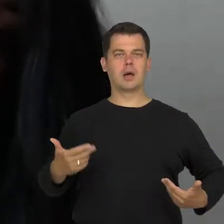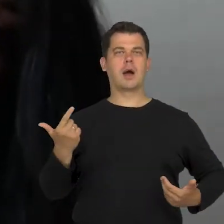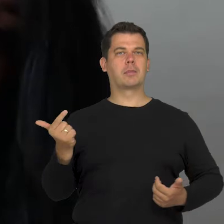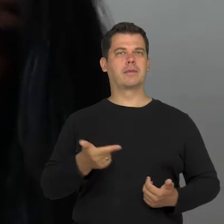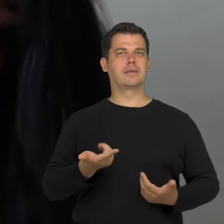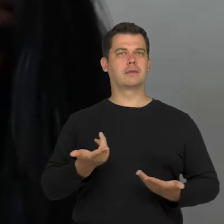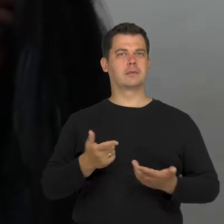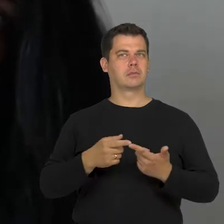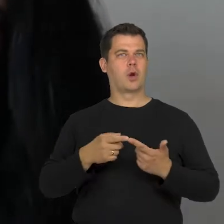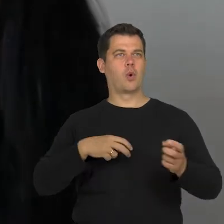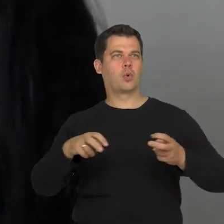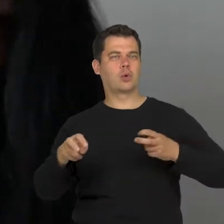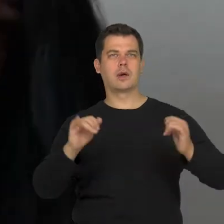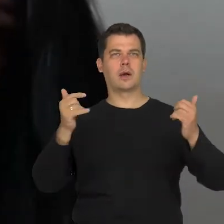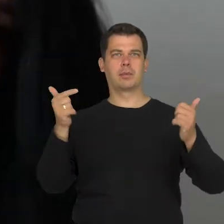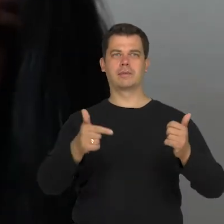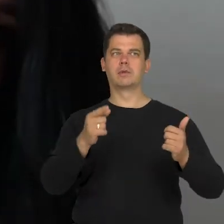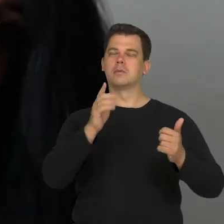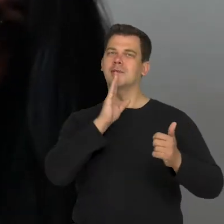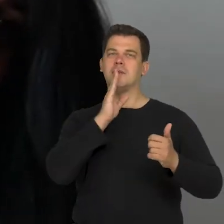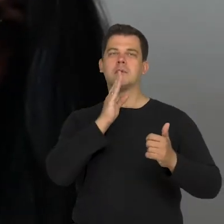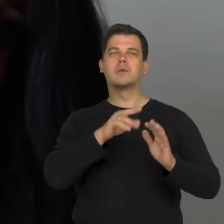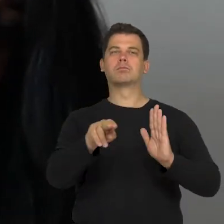These rules are described in details